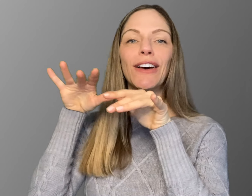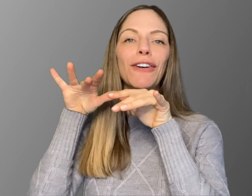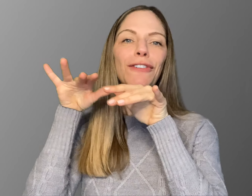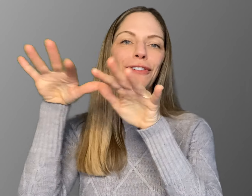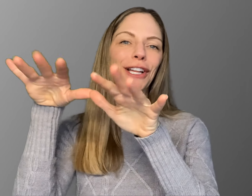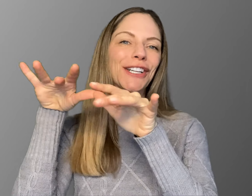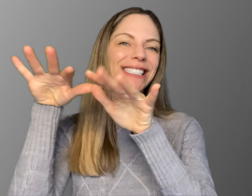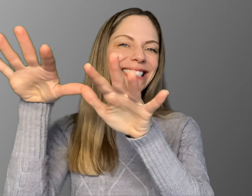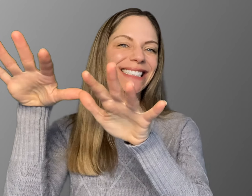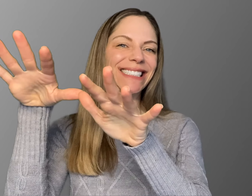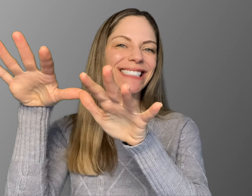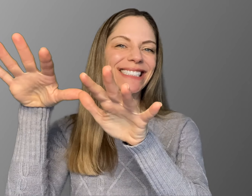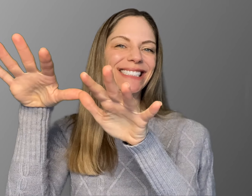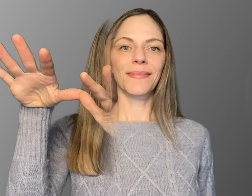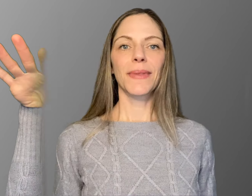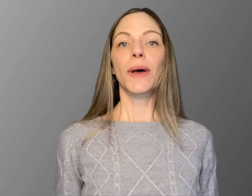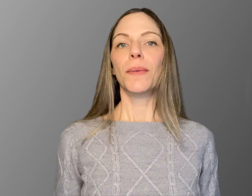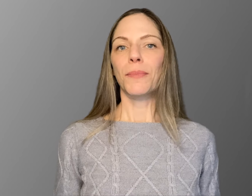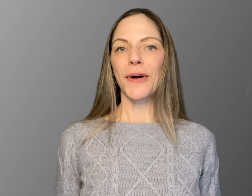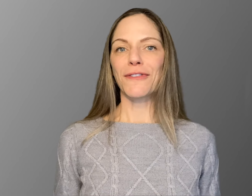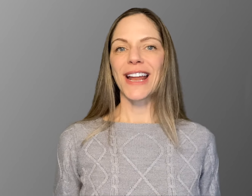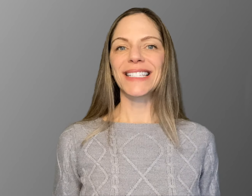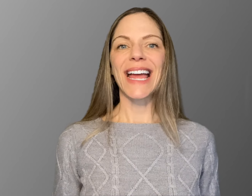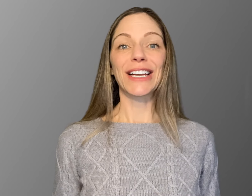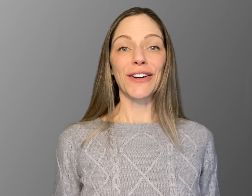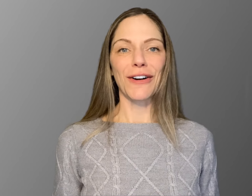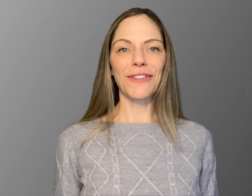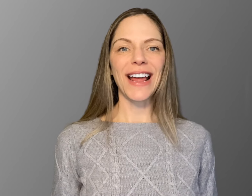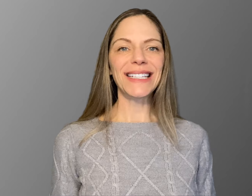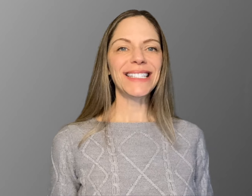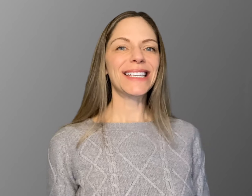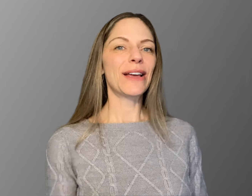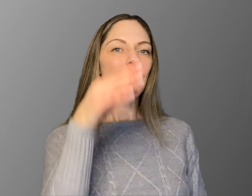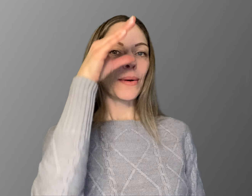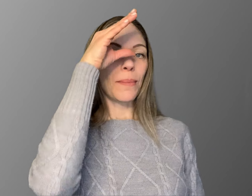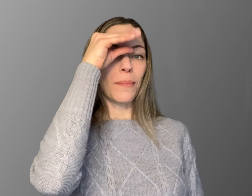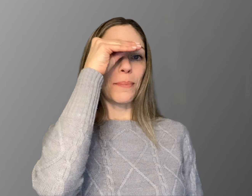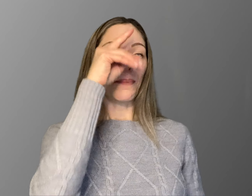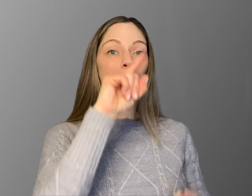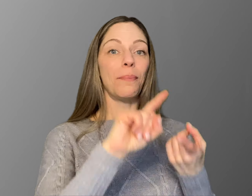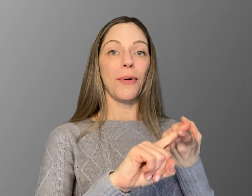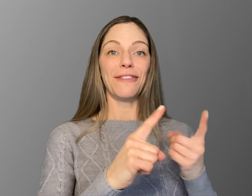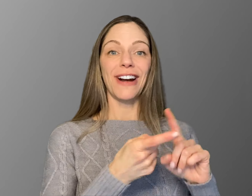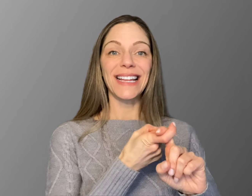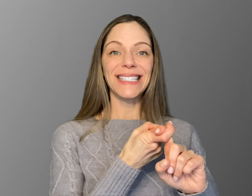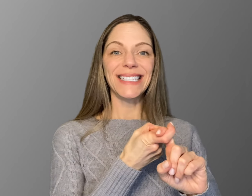"Flirt" BOYFRIEND and GIRLFRIEND "Boyfriend"